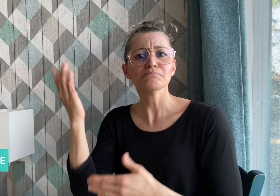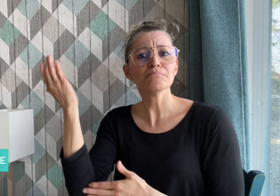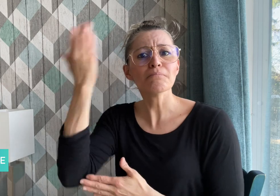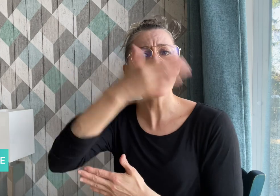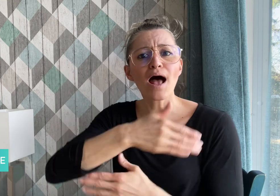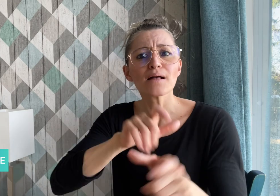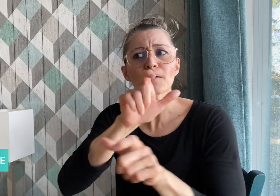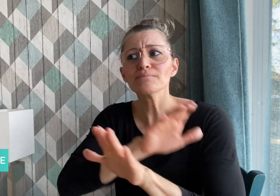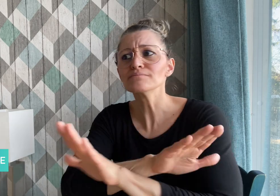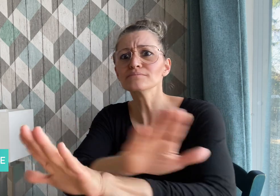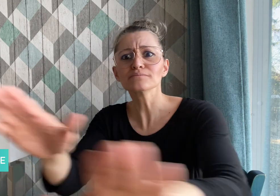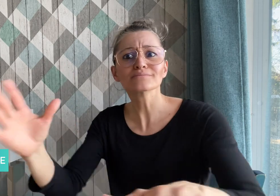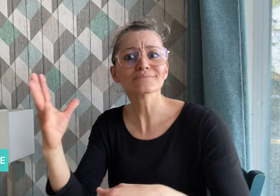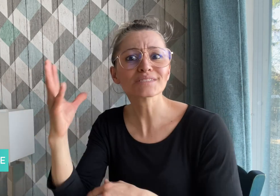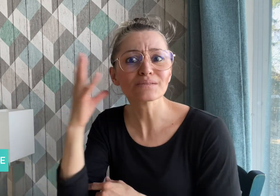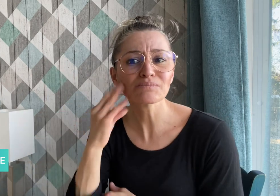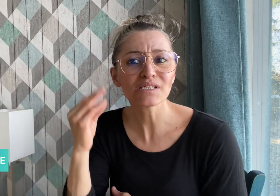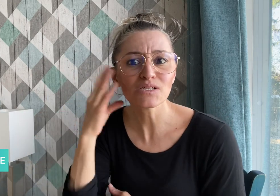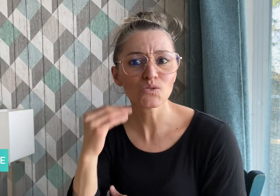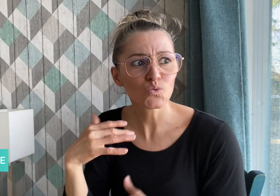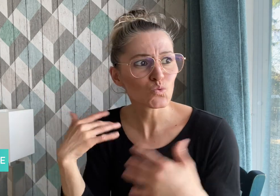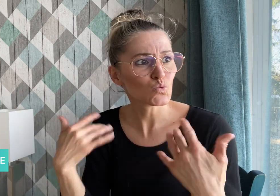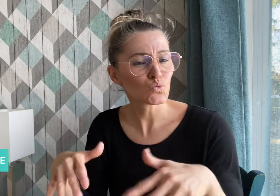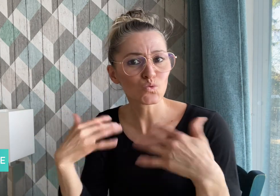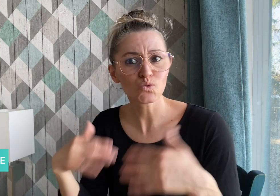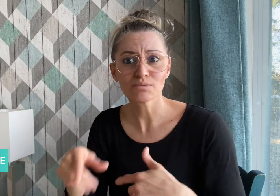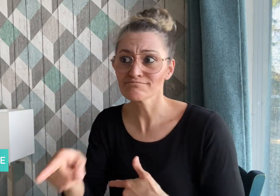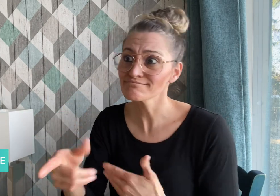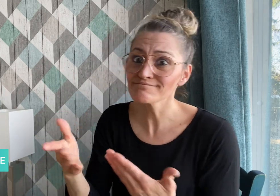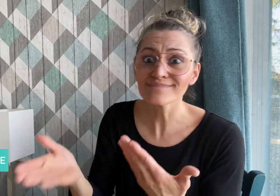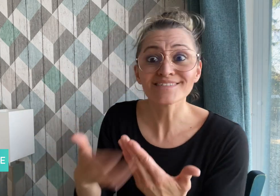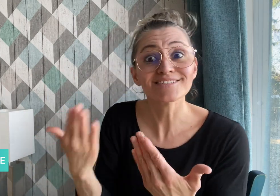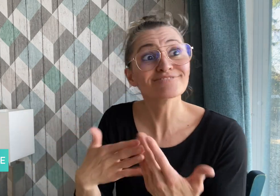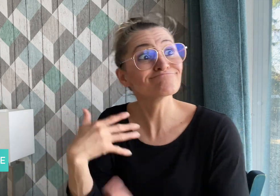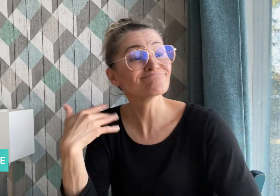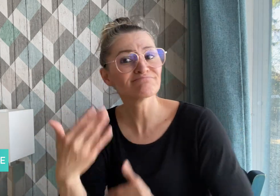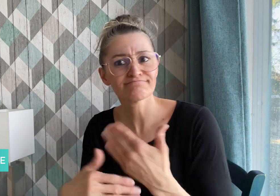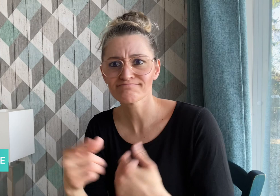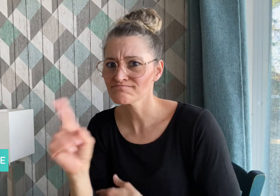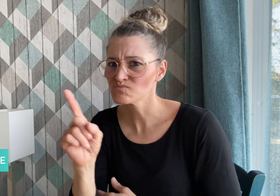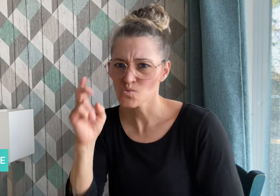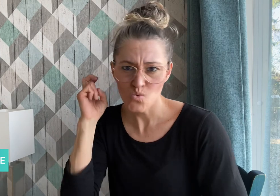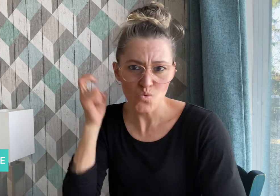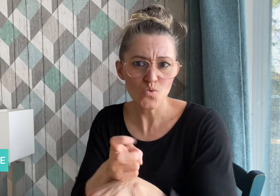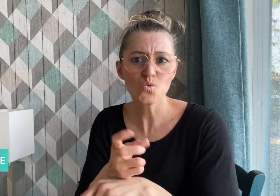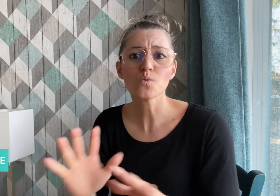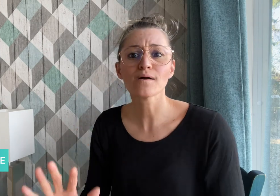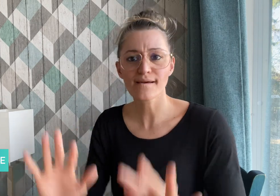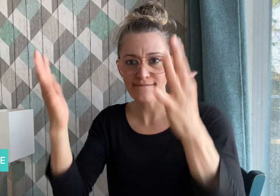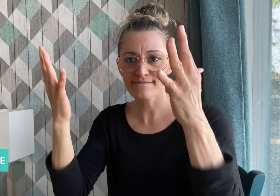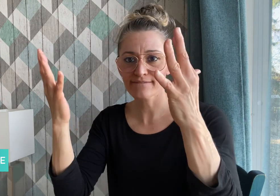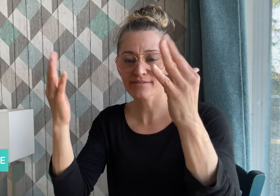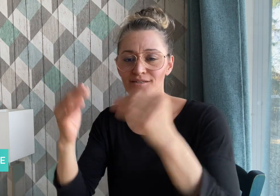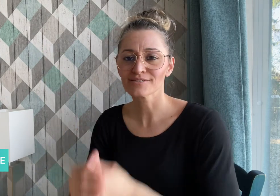about the black experience. It's not an easy life.”